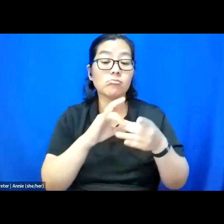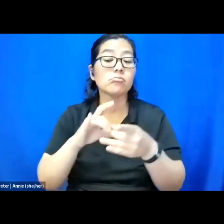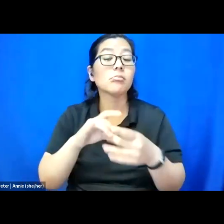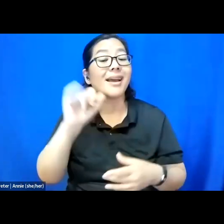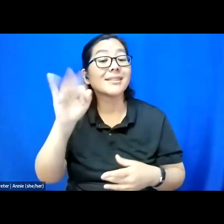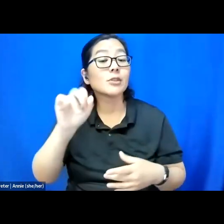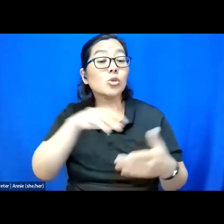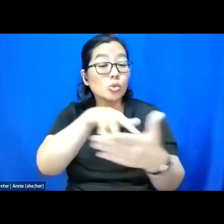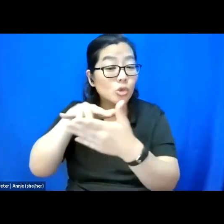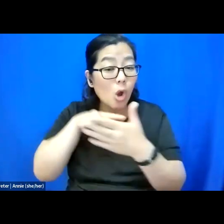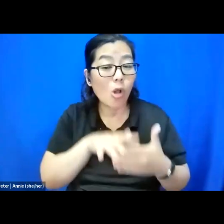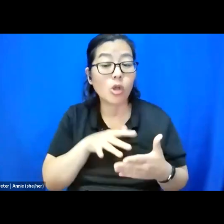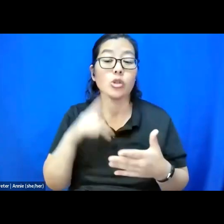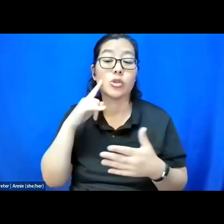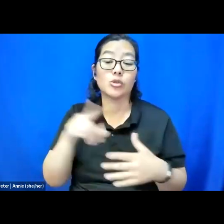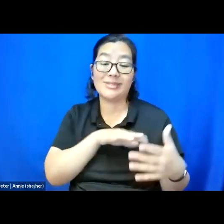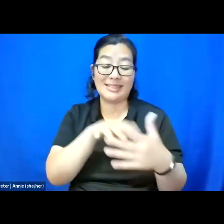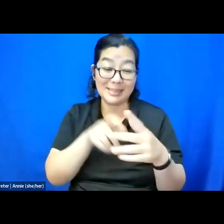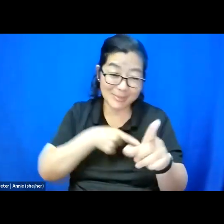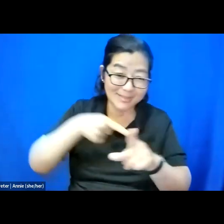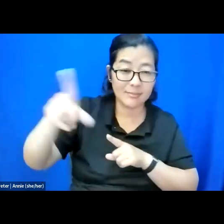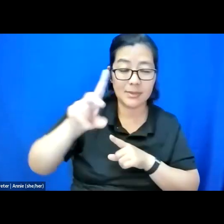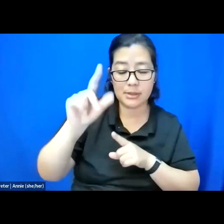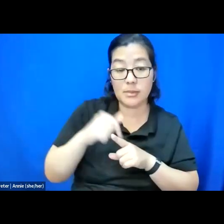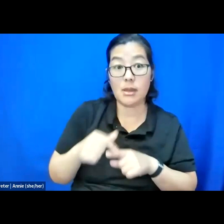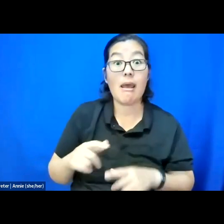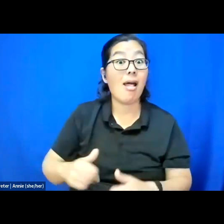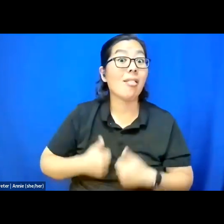Lifelong friendships, professional collaborations emerged which rippled